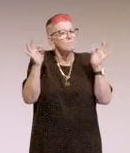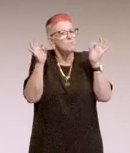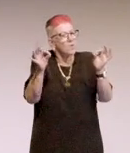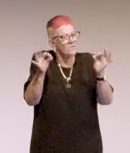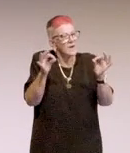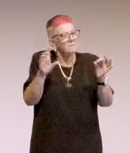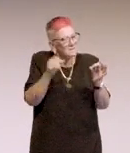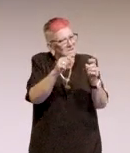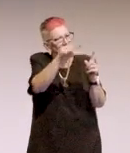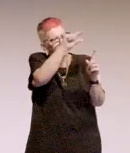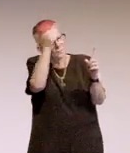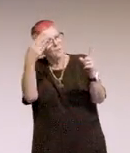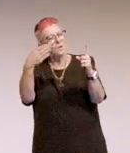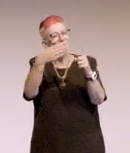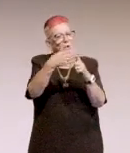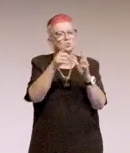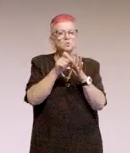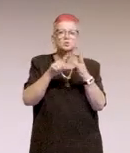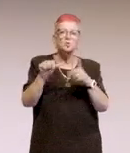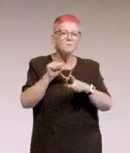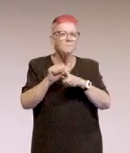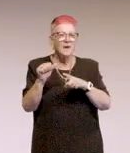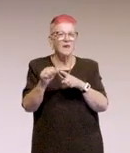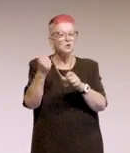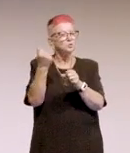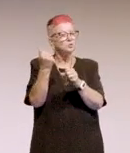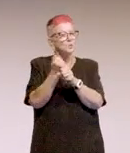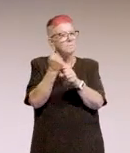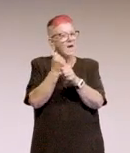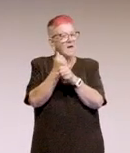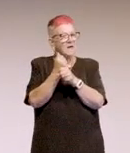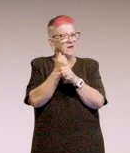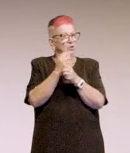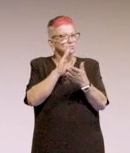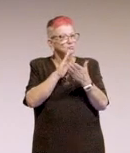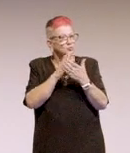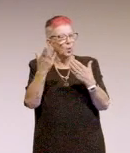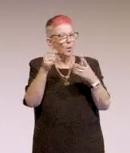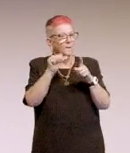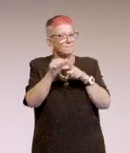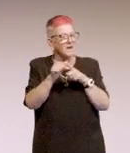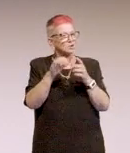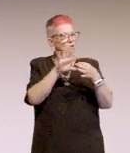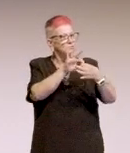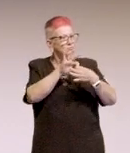Aim to do better. It's more realistic. Better sounds, it's more relative to where you are now.